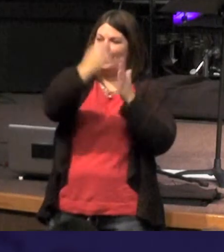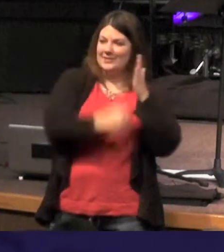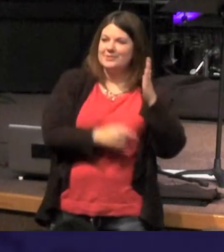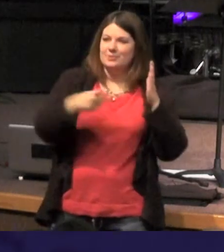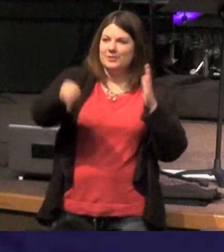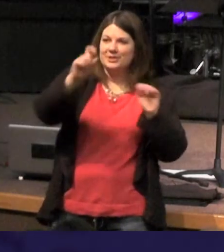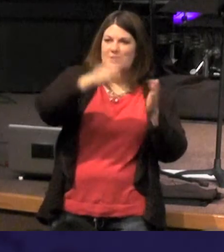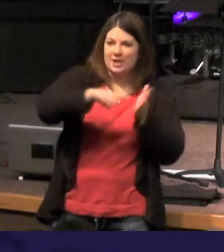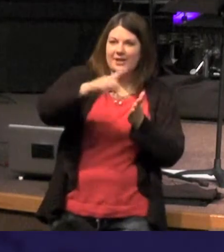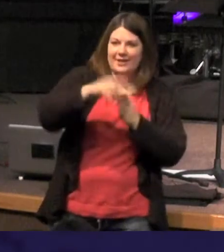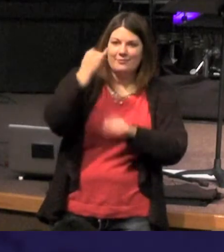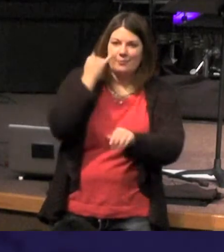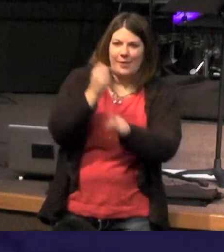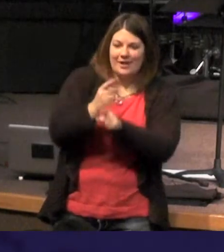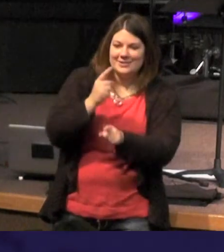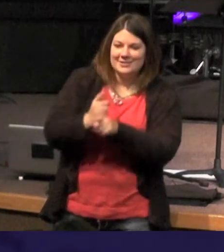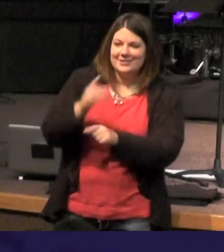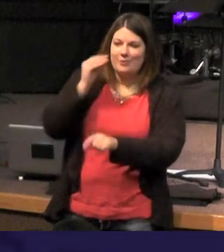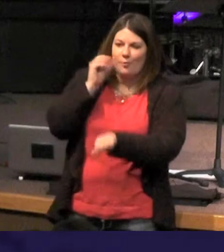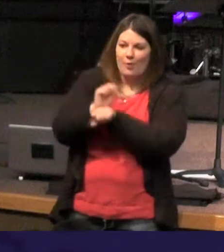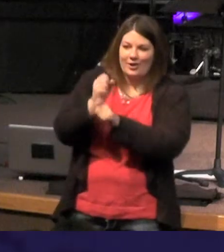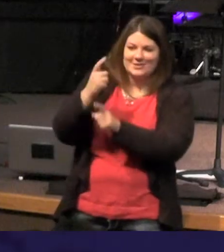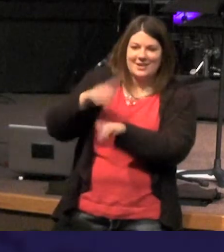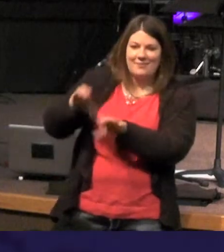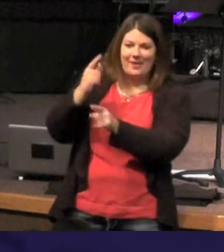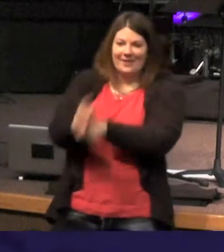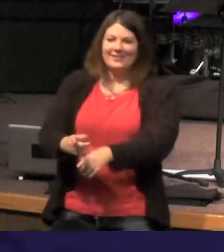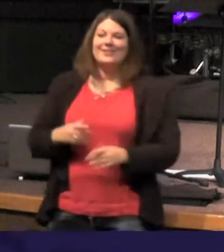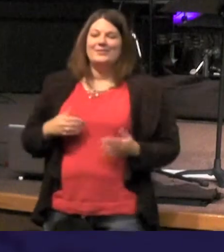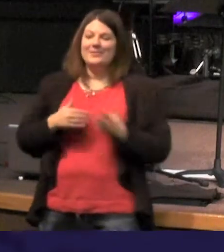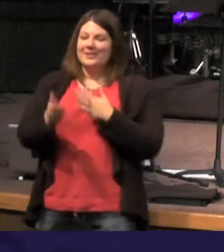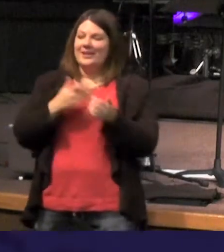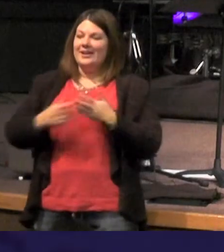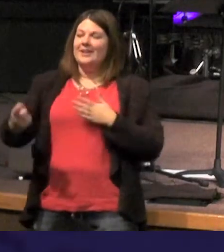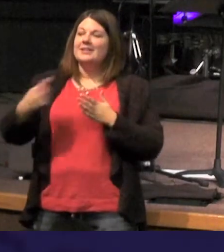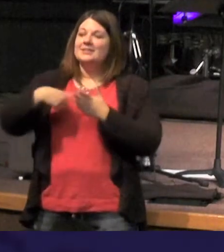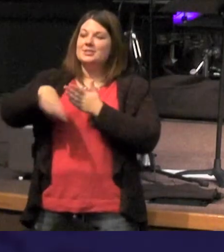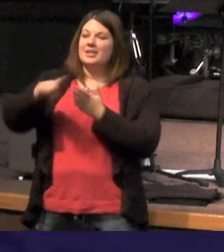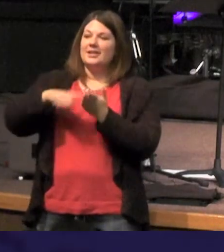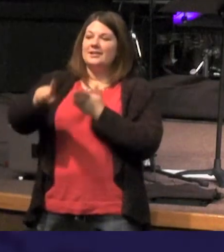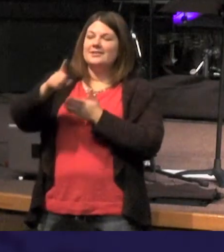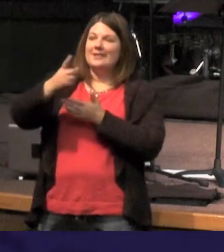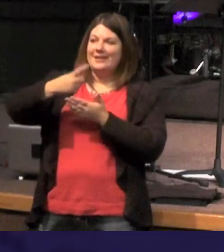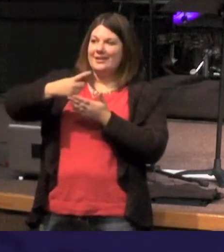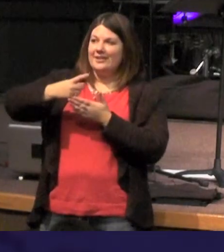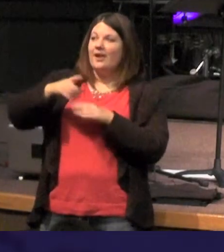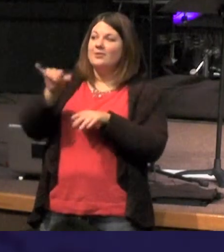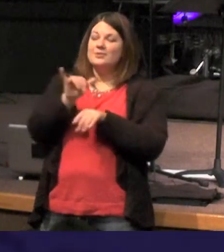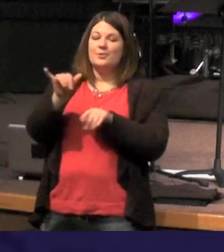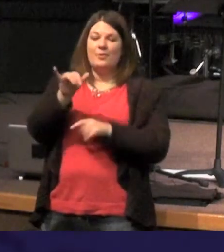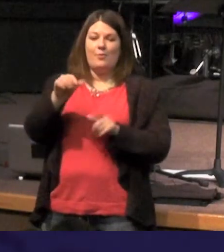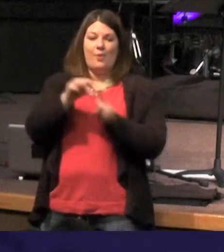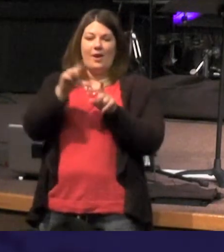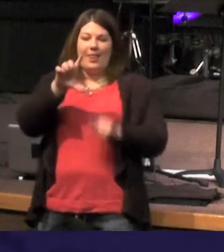but you'll see that next week - I want you to wrestle with it one more time you could do the same thing with the word life - in him was